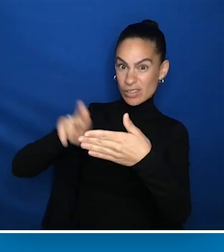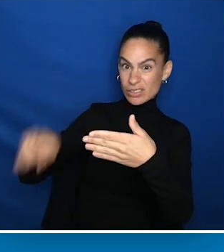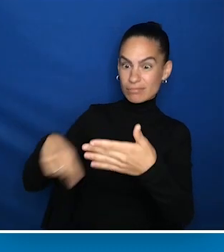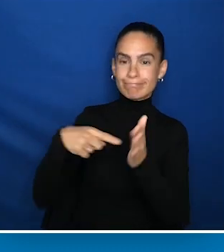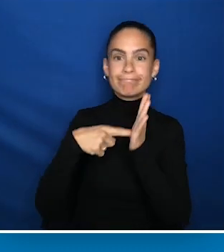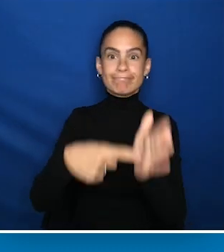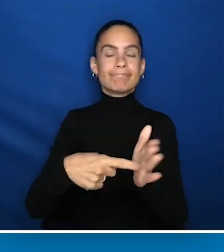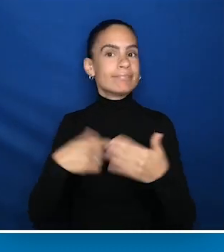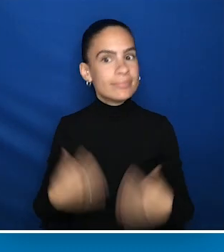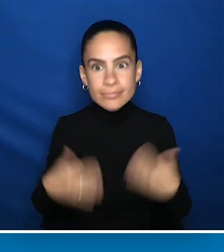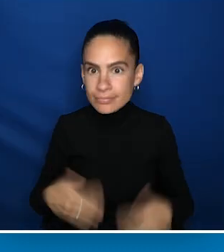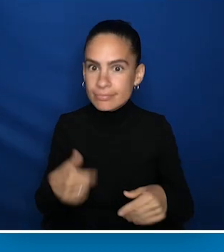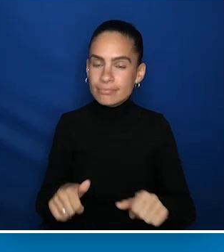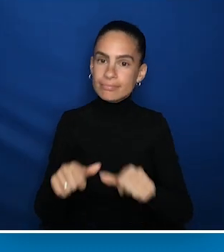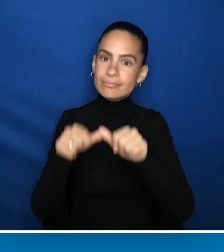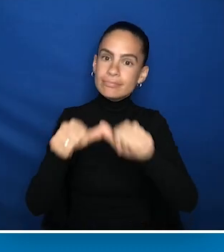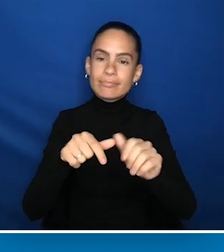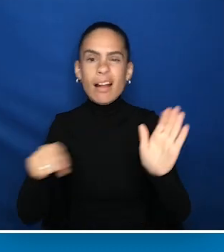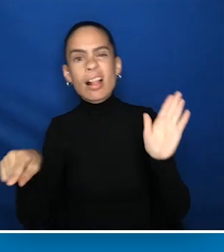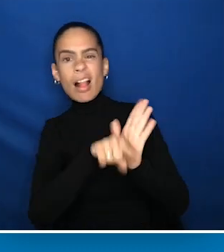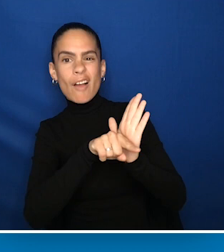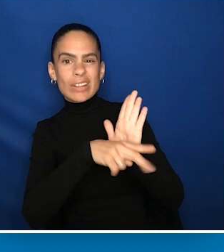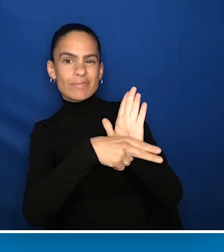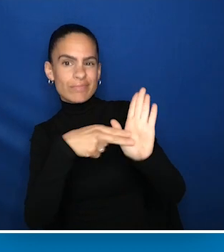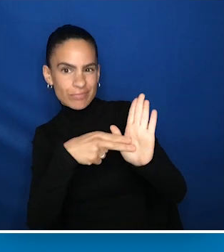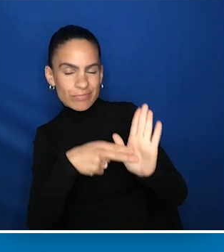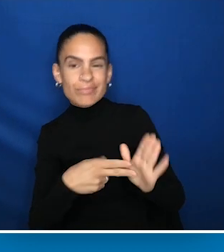These findings and the revelations of persistent stigmatization